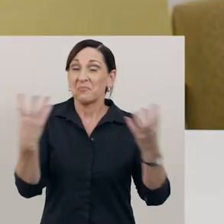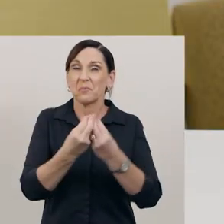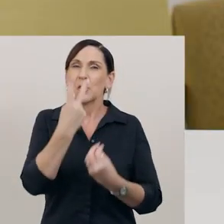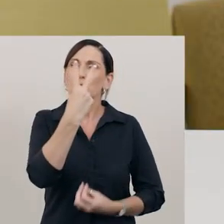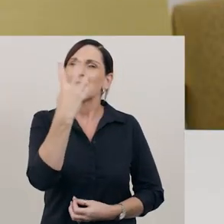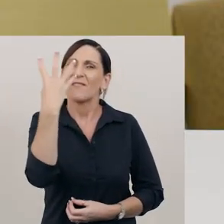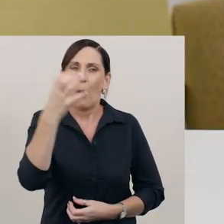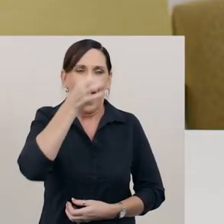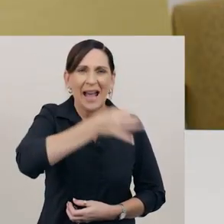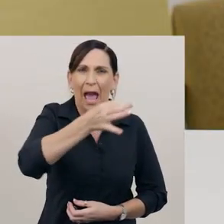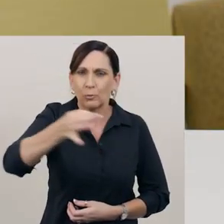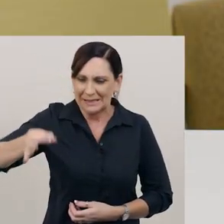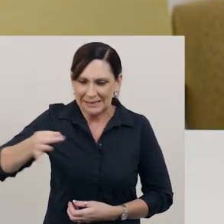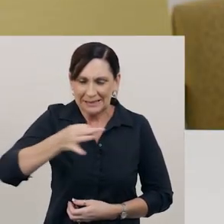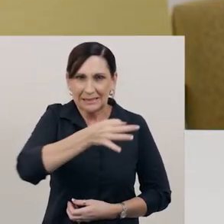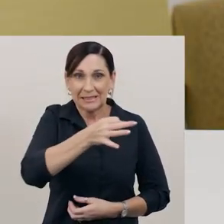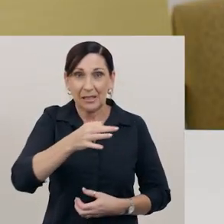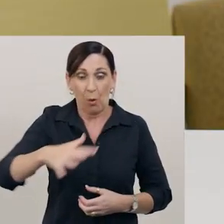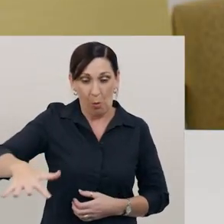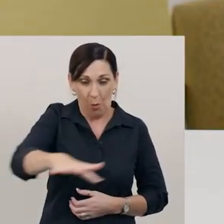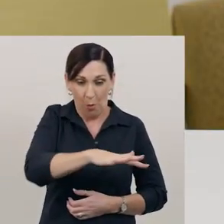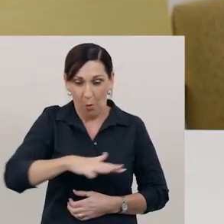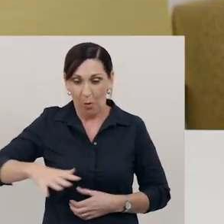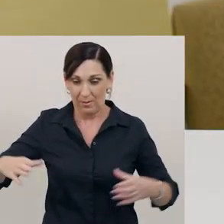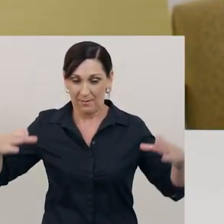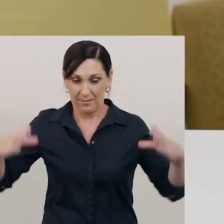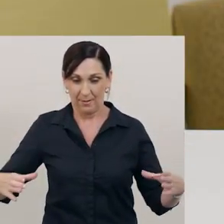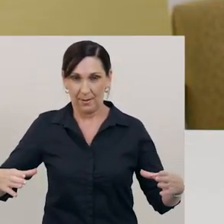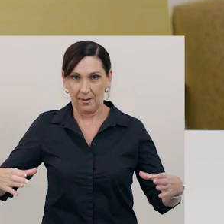Let’s share the whole collection into two equal parts.